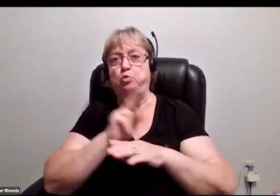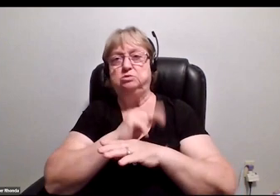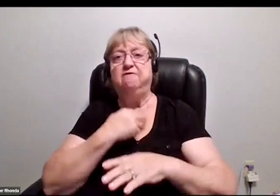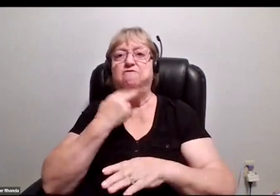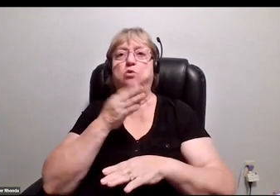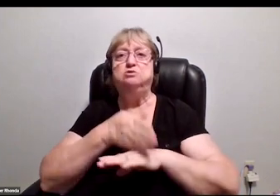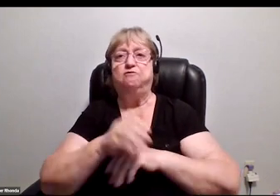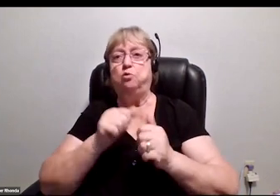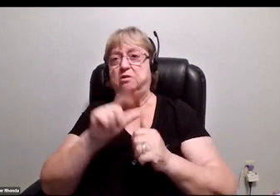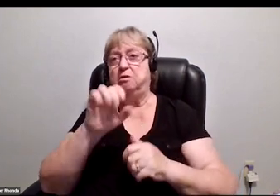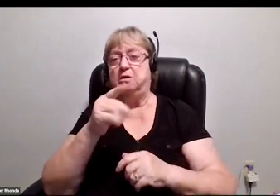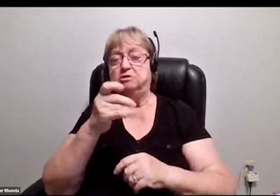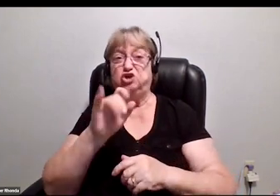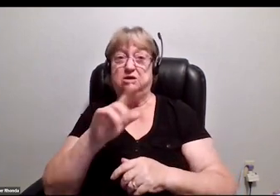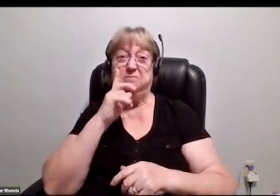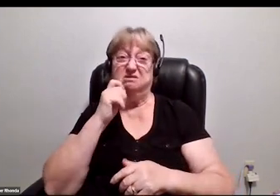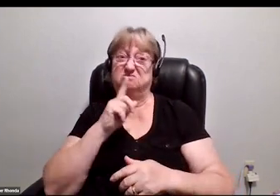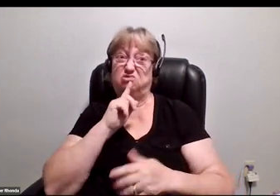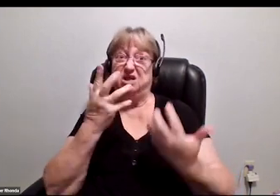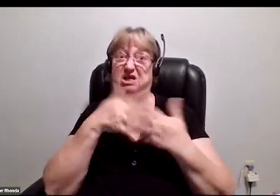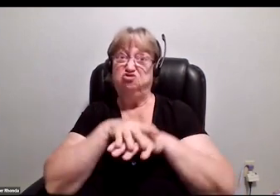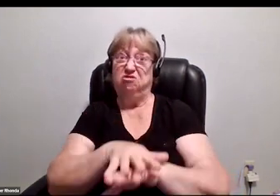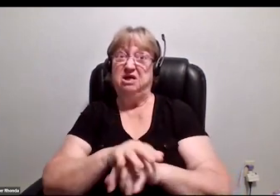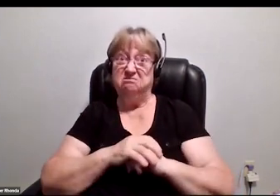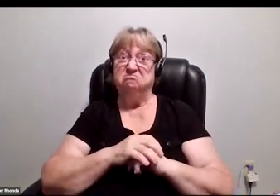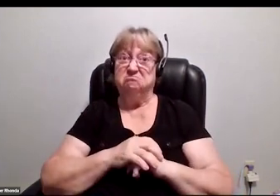with logic because it's so integrated. Fantastic. Thank you.